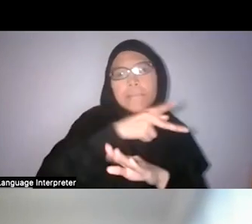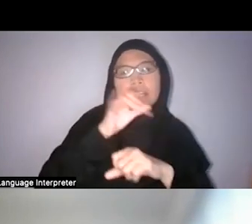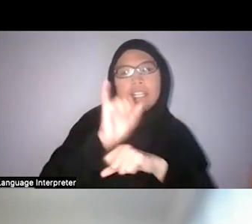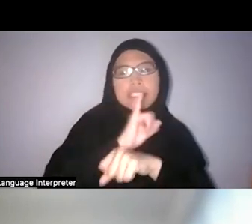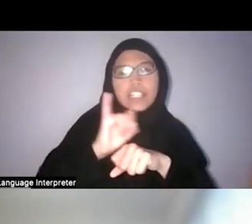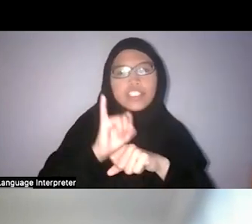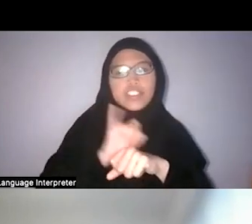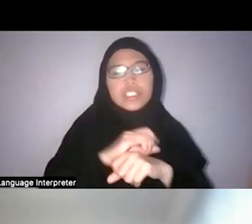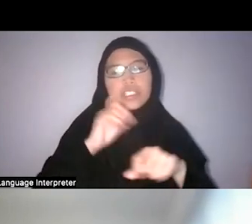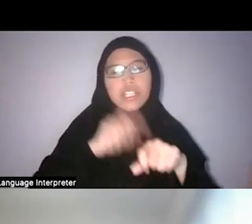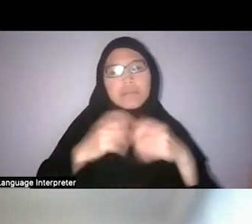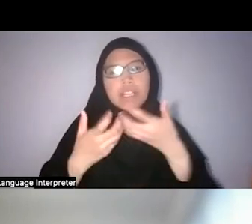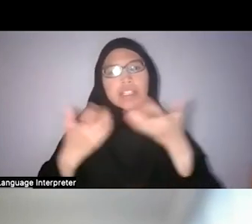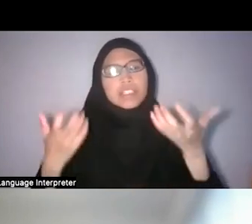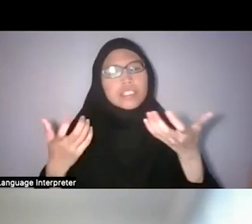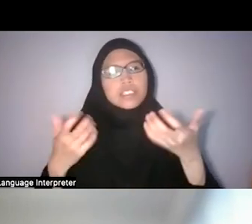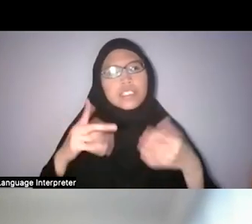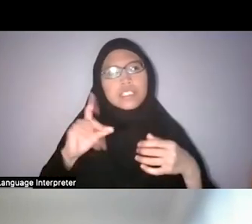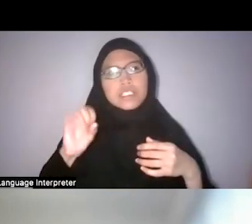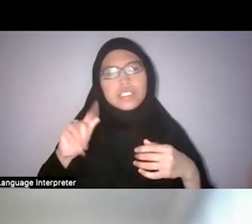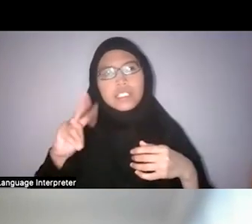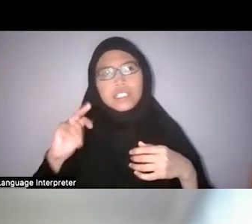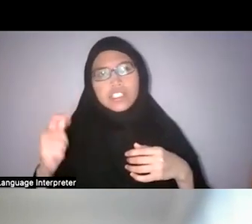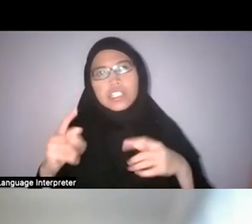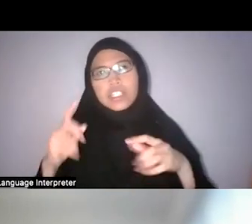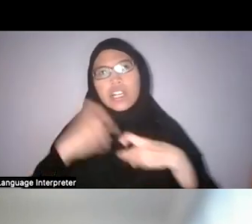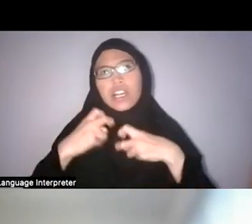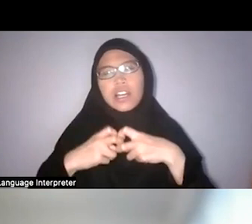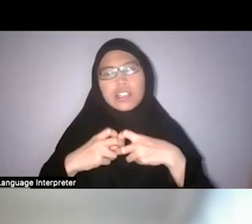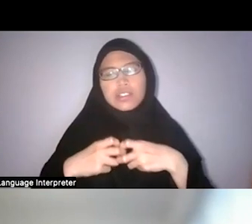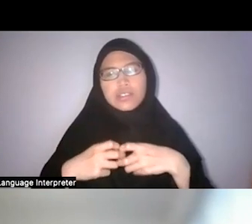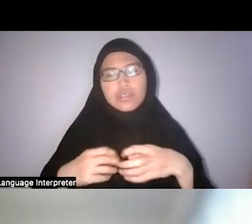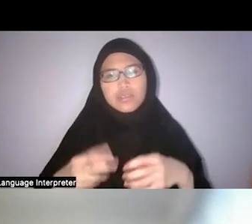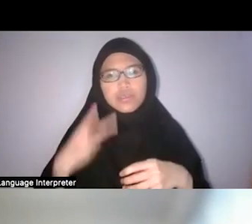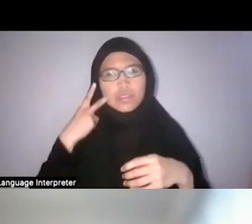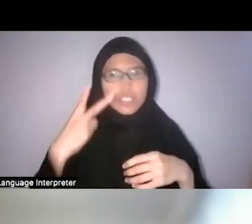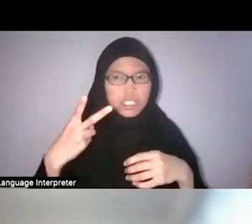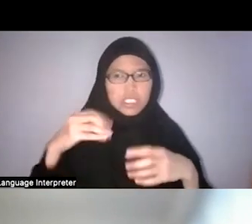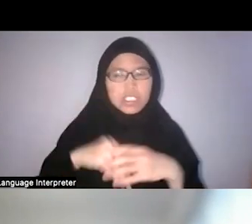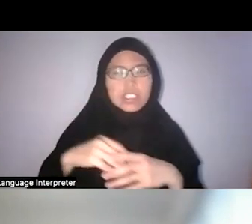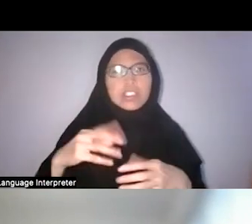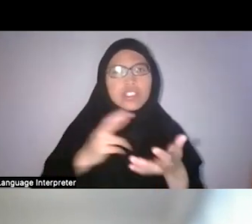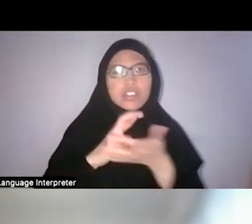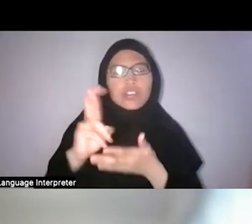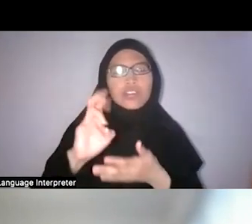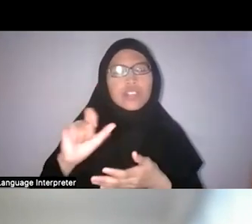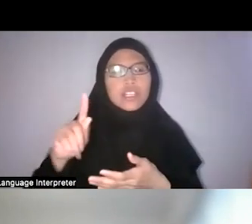that distinction was hard to materialise in reality the way we saw it much later in the modern period.